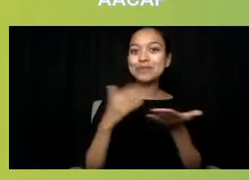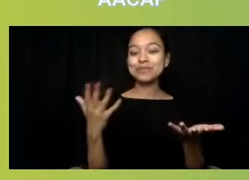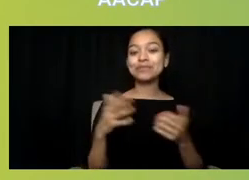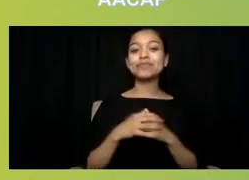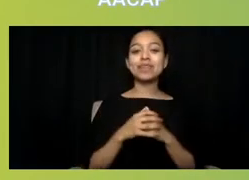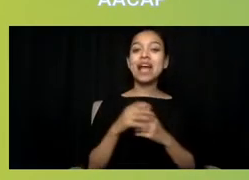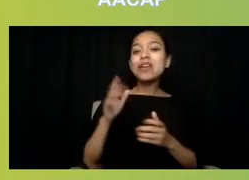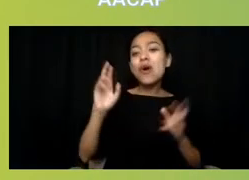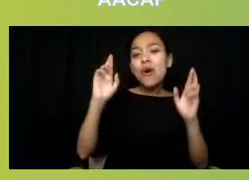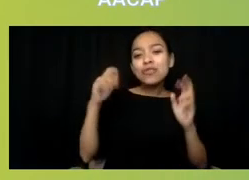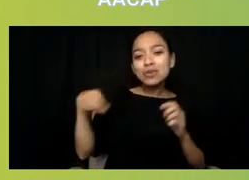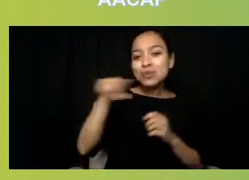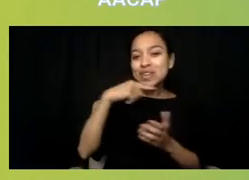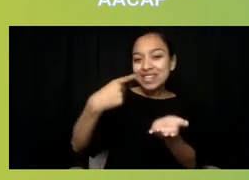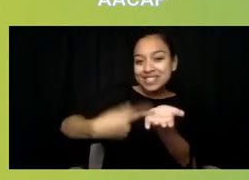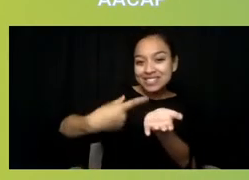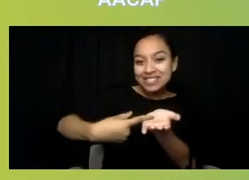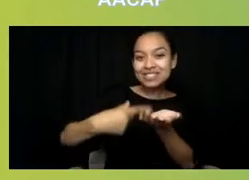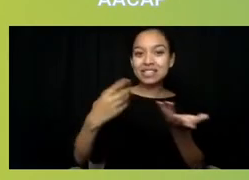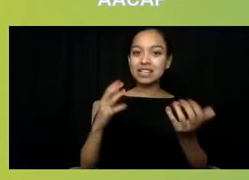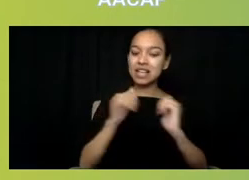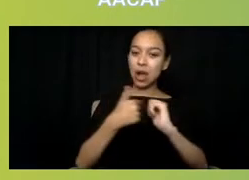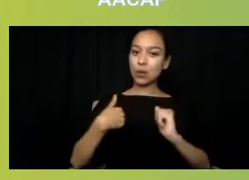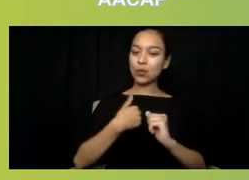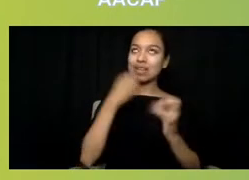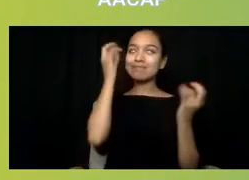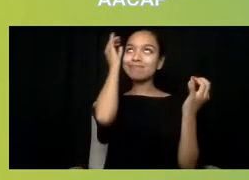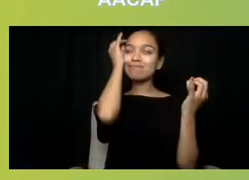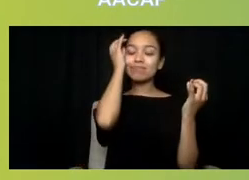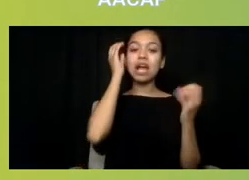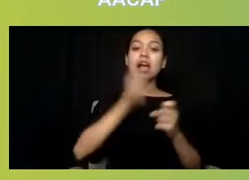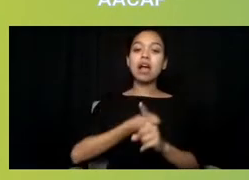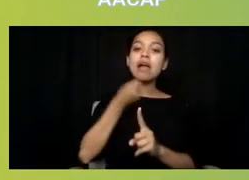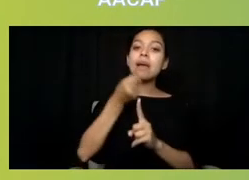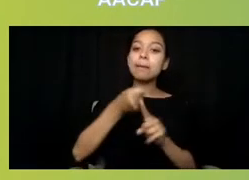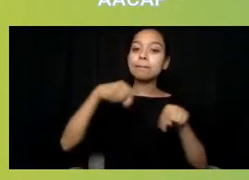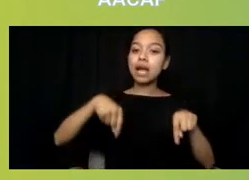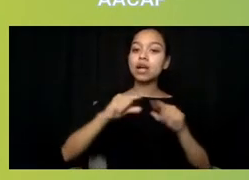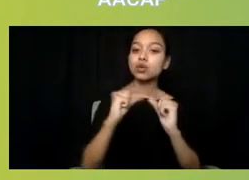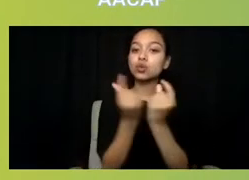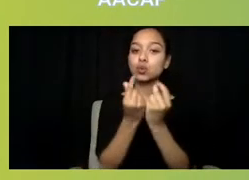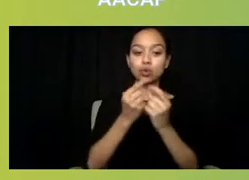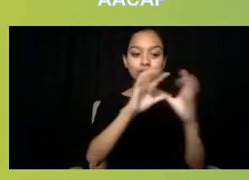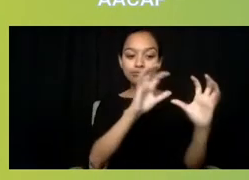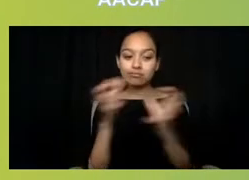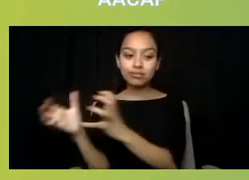how we can think about impacting these groups positively. That's Black and Indigenous people of color,